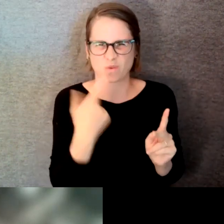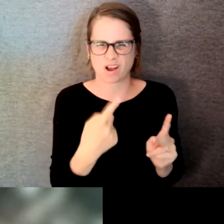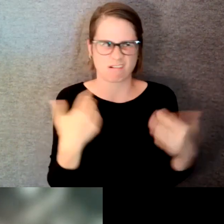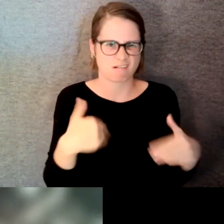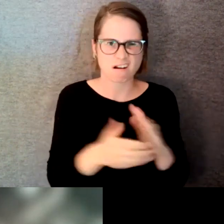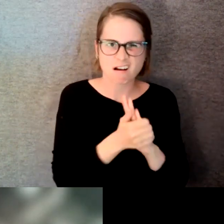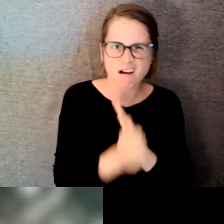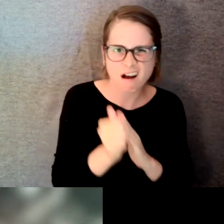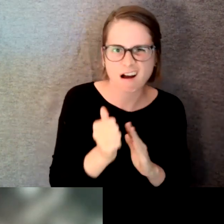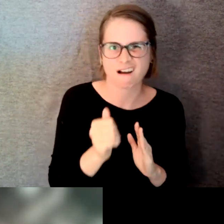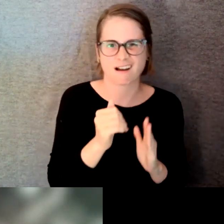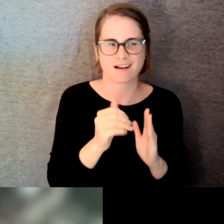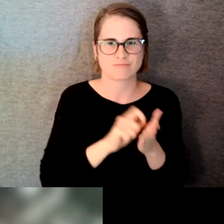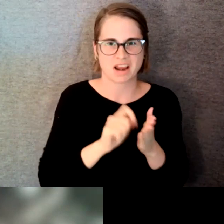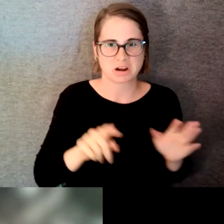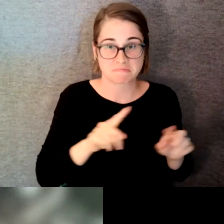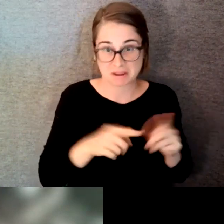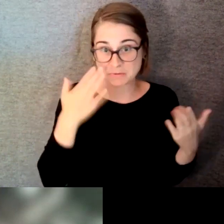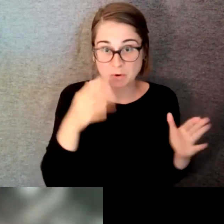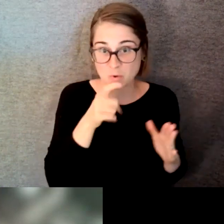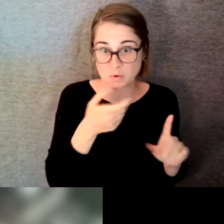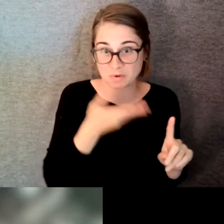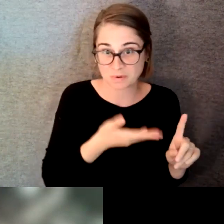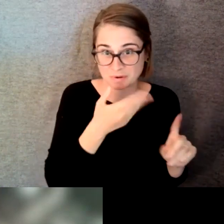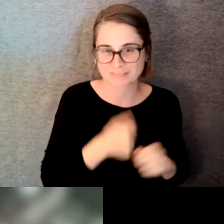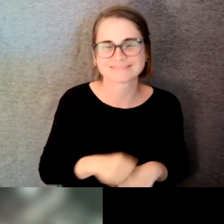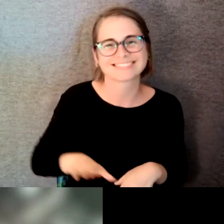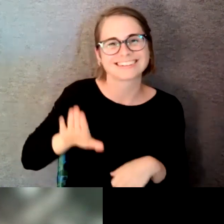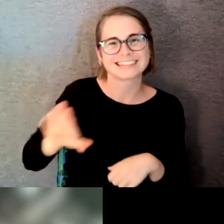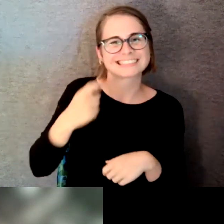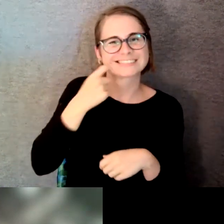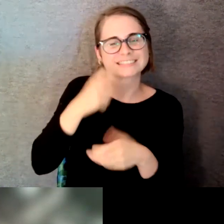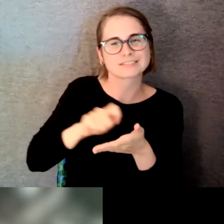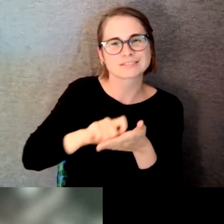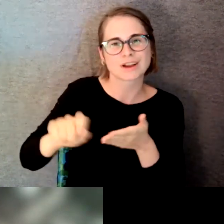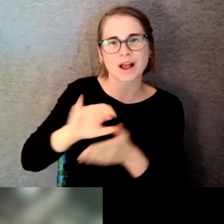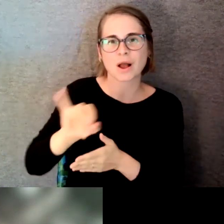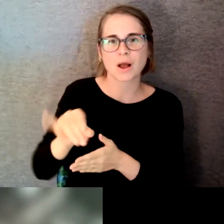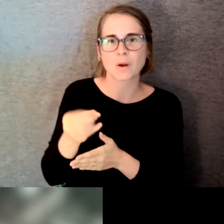"Simon & Jorge Pay Their Student Loans" was a selection of the 2019 National Alliance